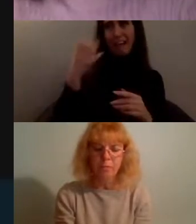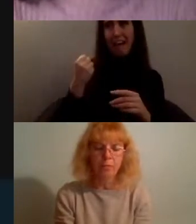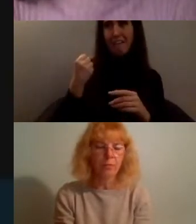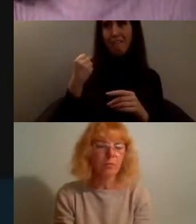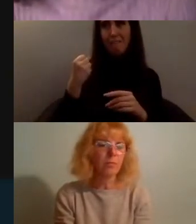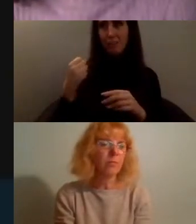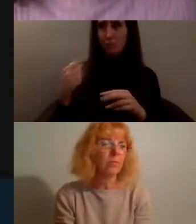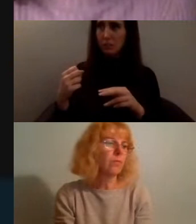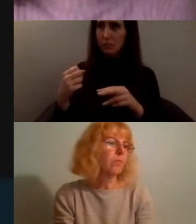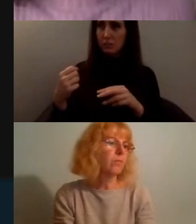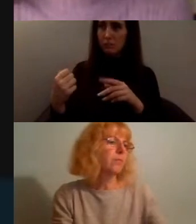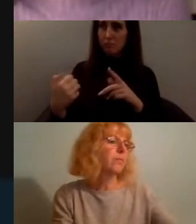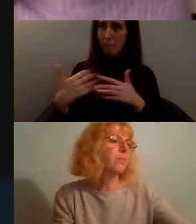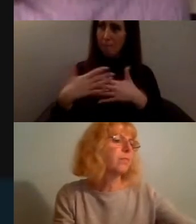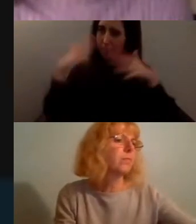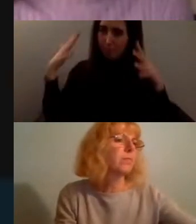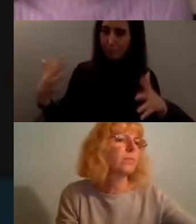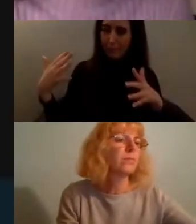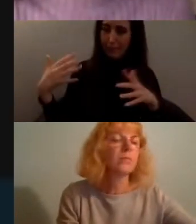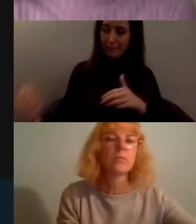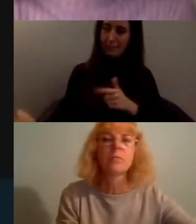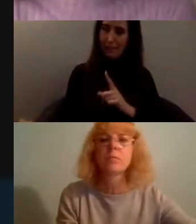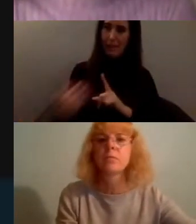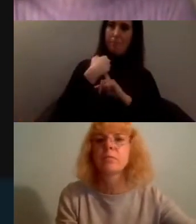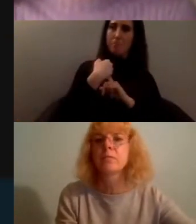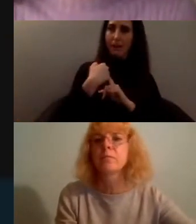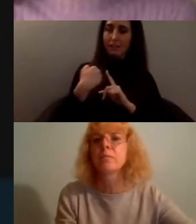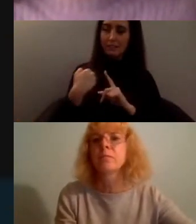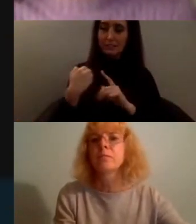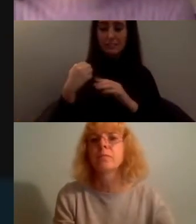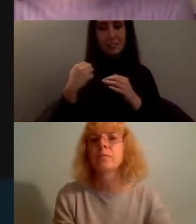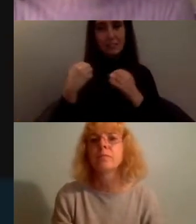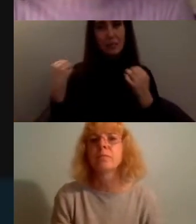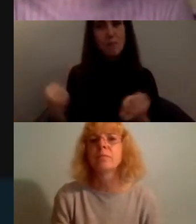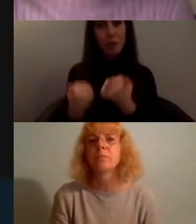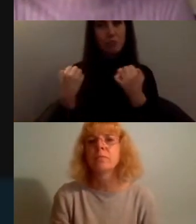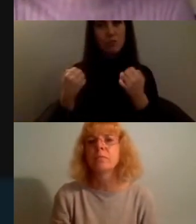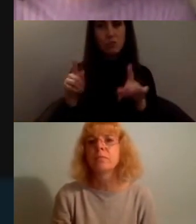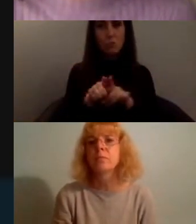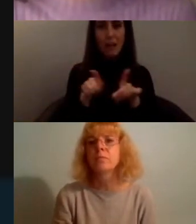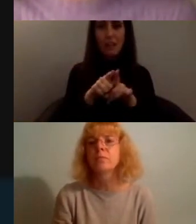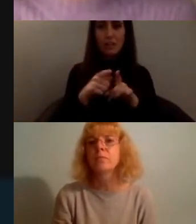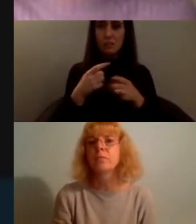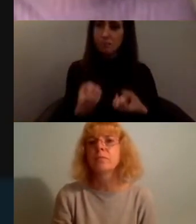really empowering to be able to kind of speak on these issues that are even really far away